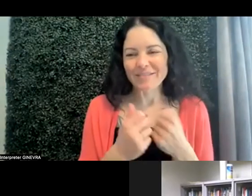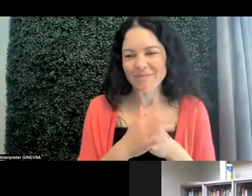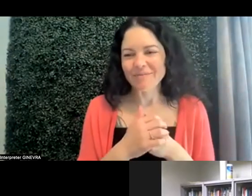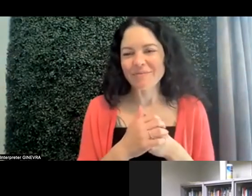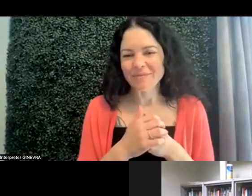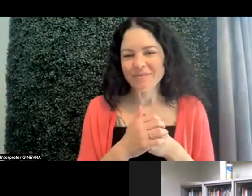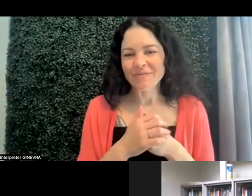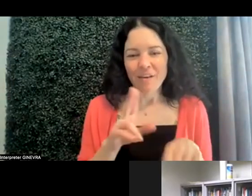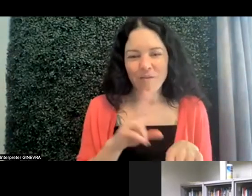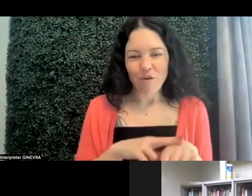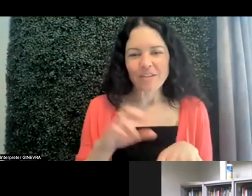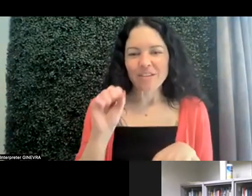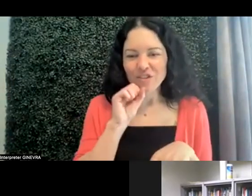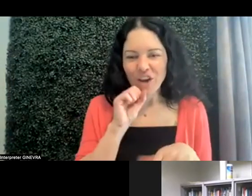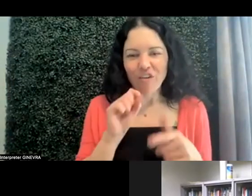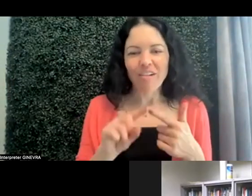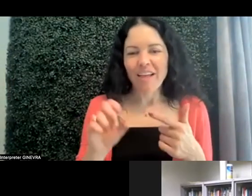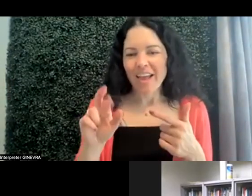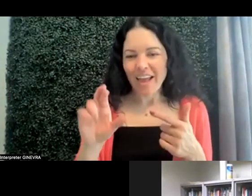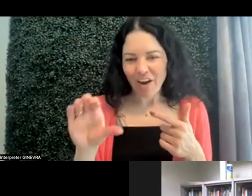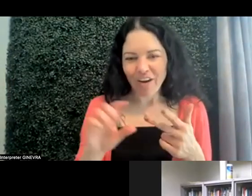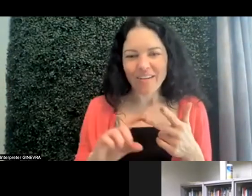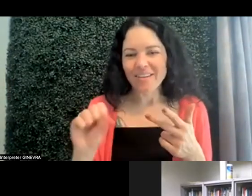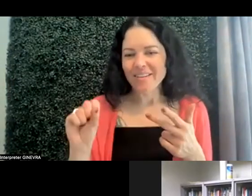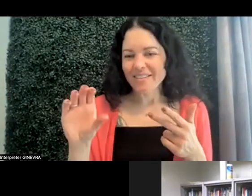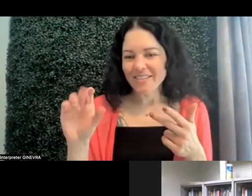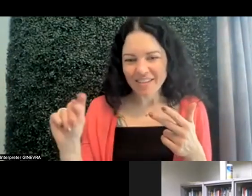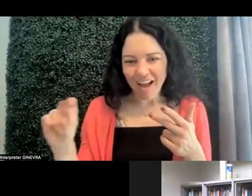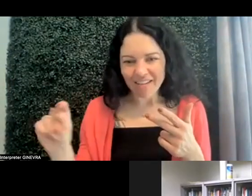And, of course, Sheryl, Eric, and Scott,